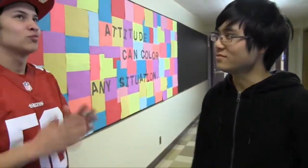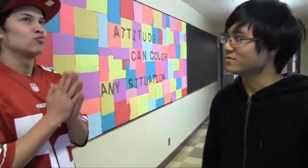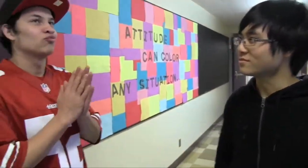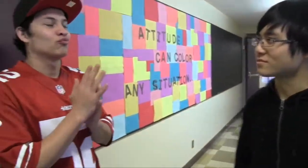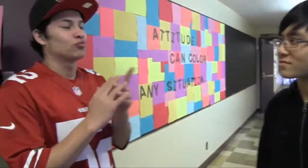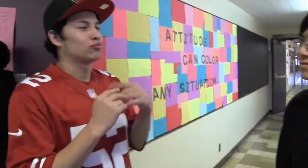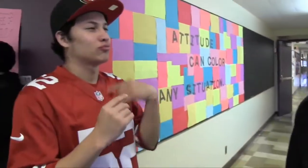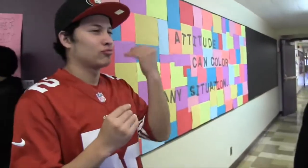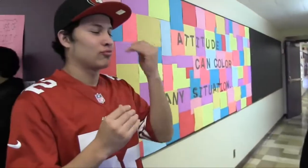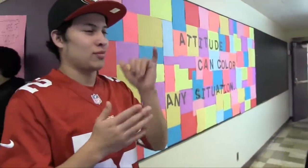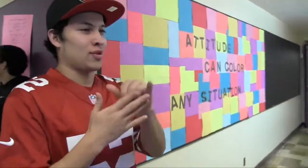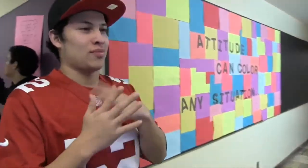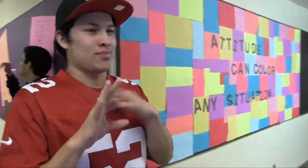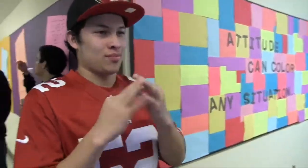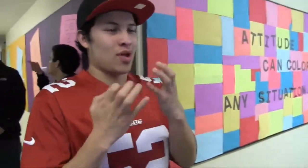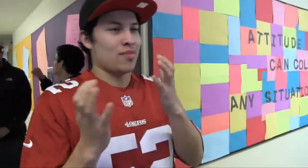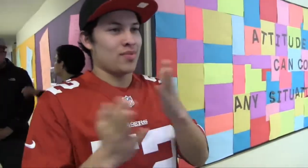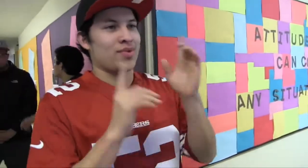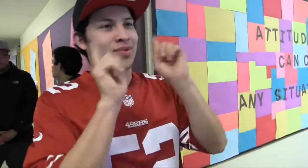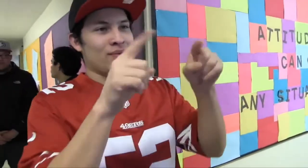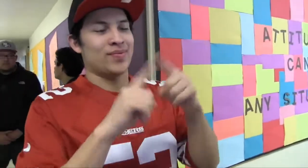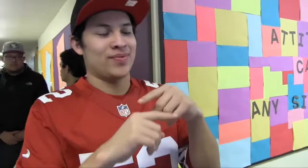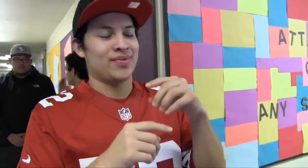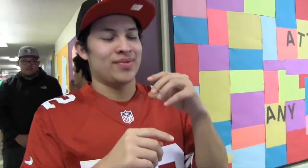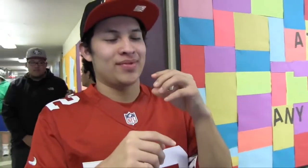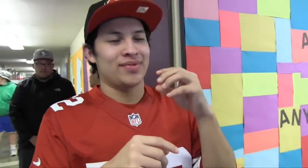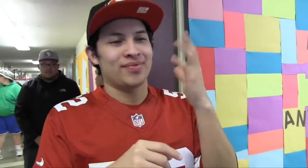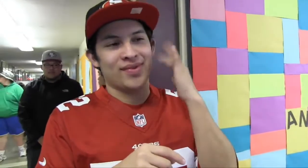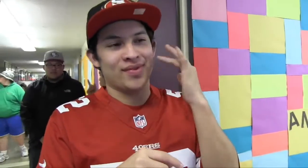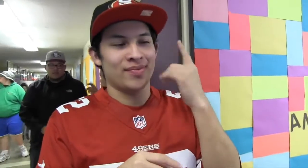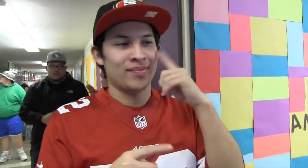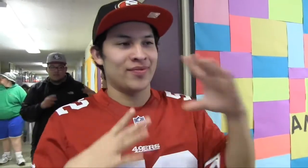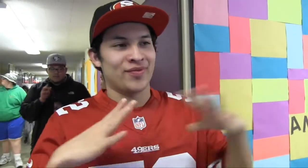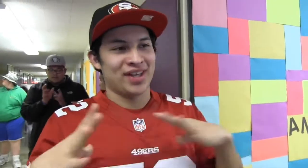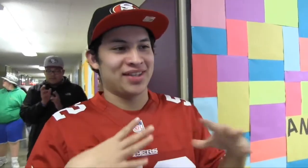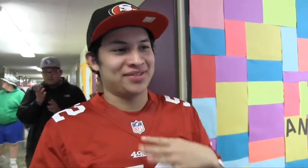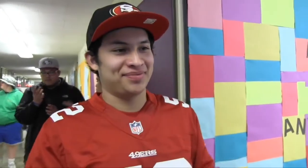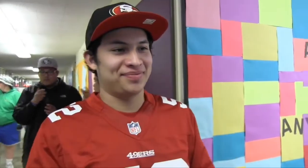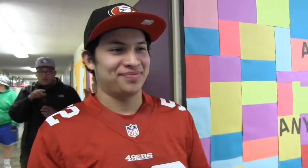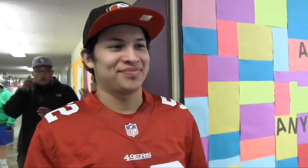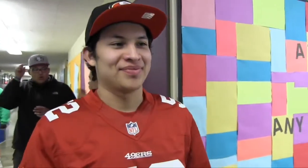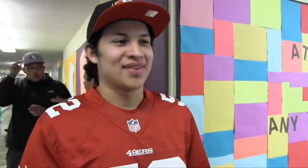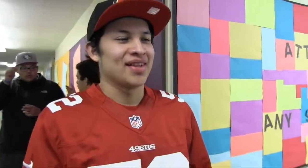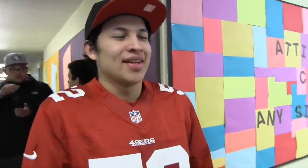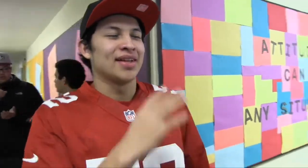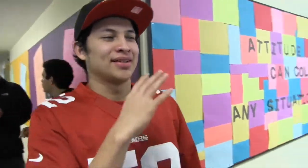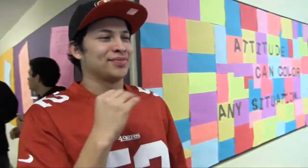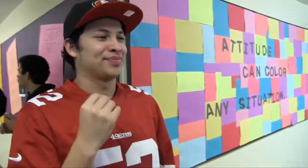Oooooo, I know that my family and I are going to California for vacation, so I’ll be out.